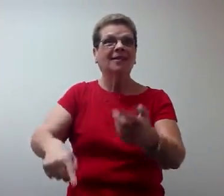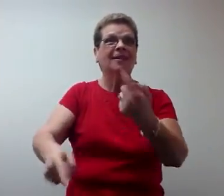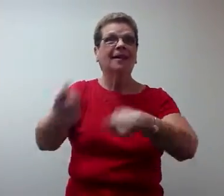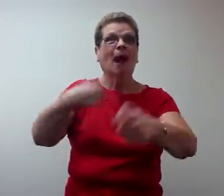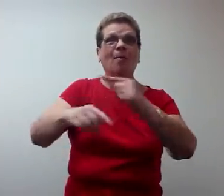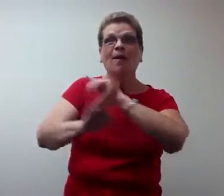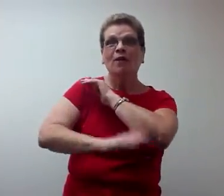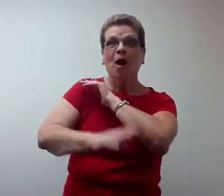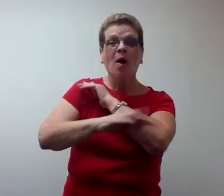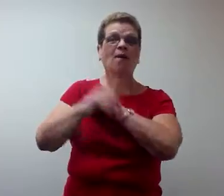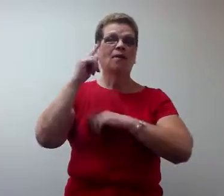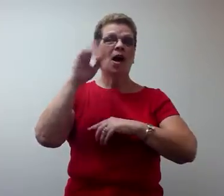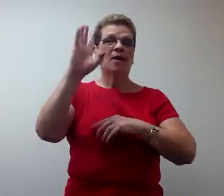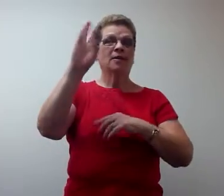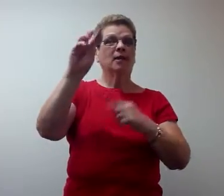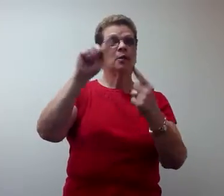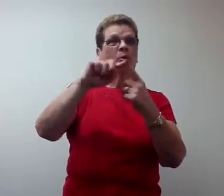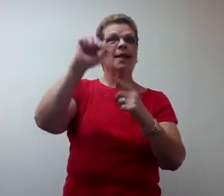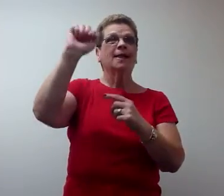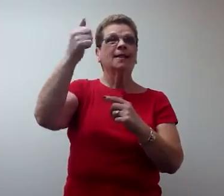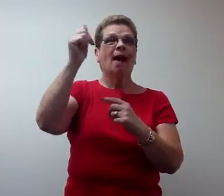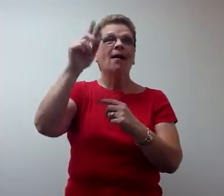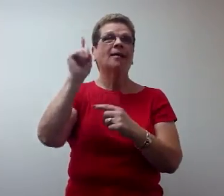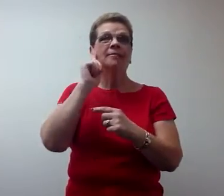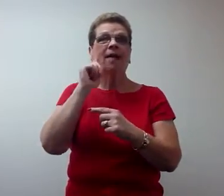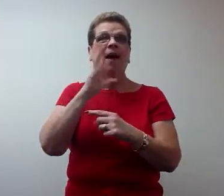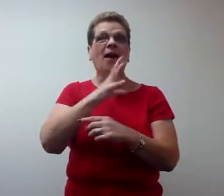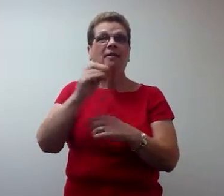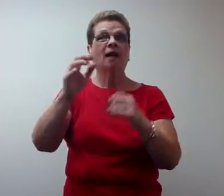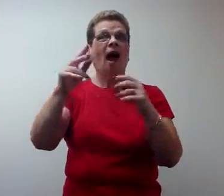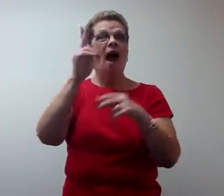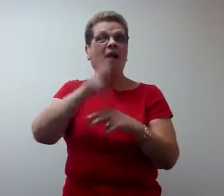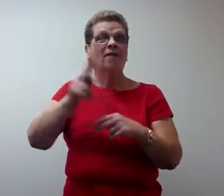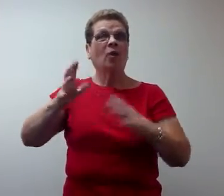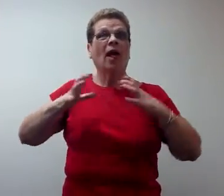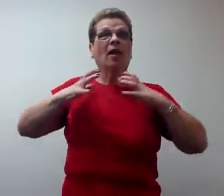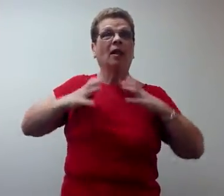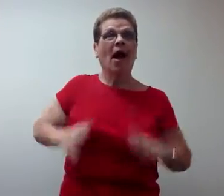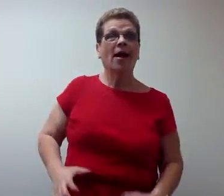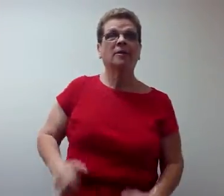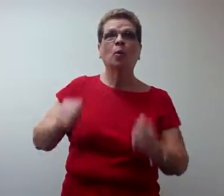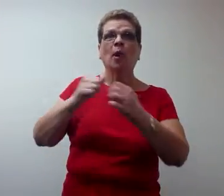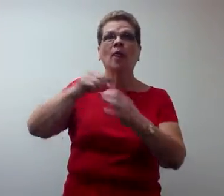this coming fall for 6 to 10 deaf and hard of hearing clients